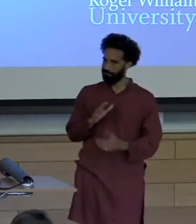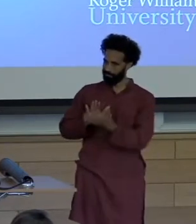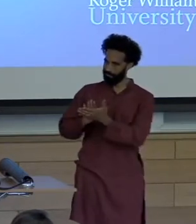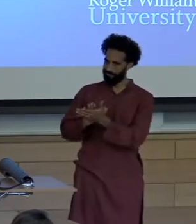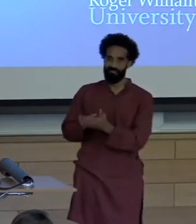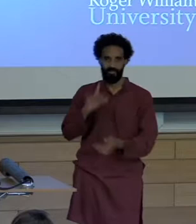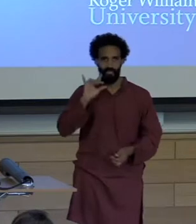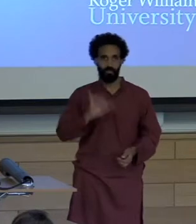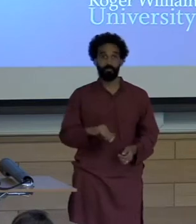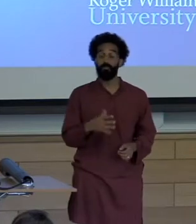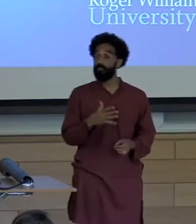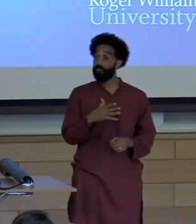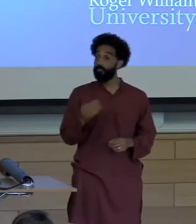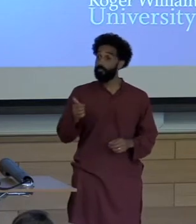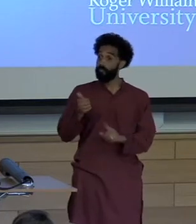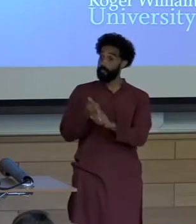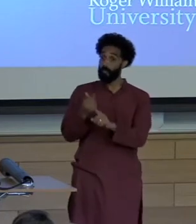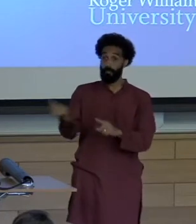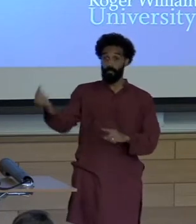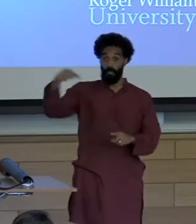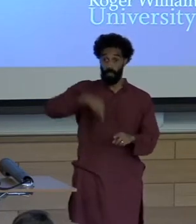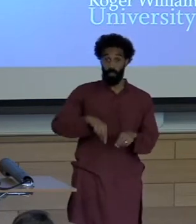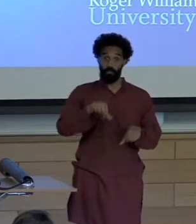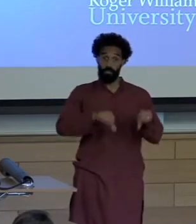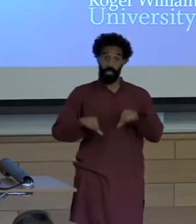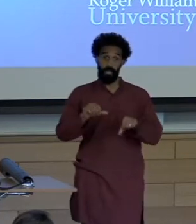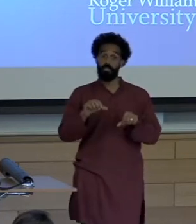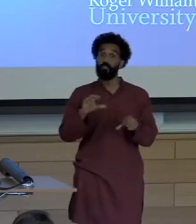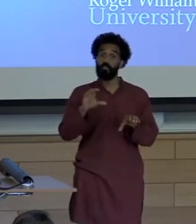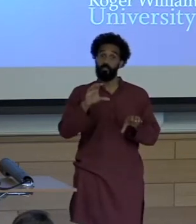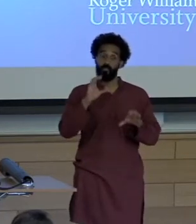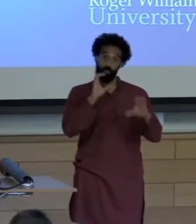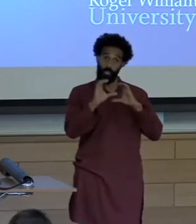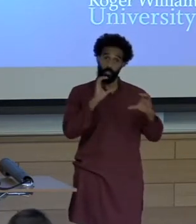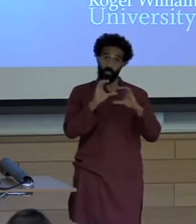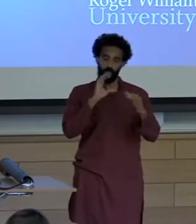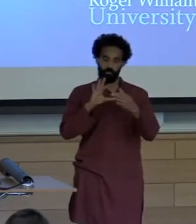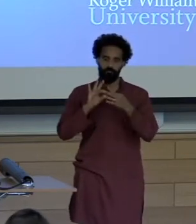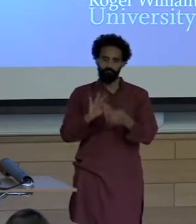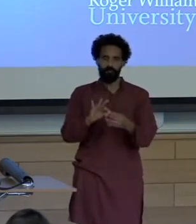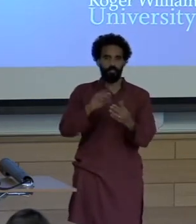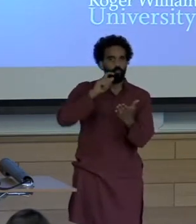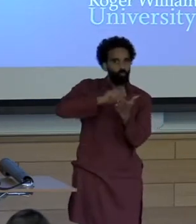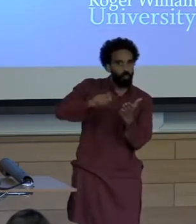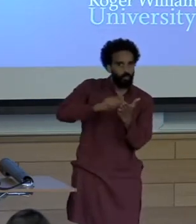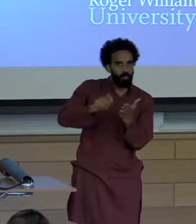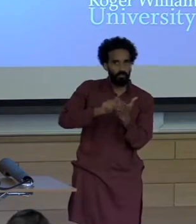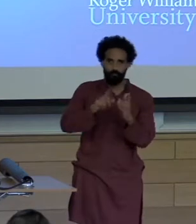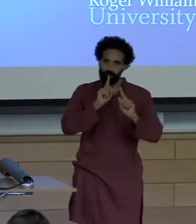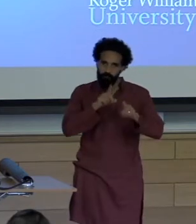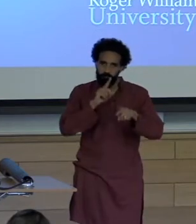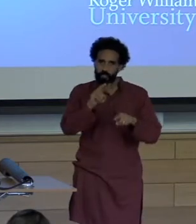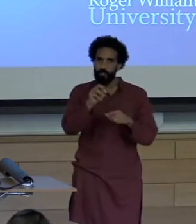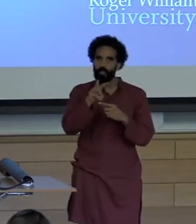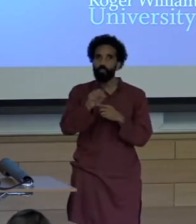So she comes to science communication via journalism She was a pioneer is a pioneer in online media